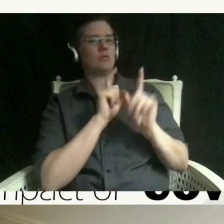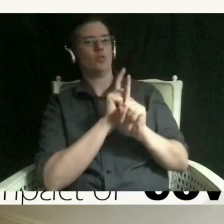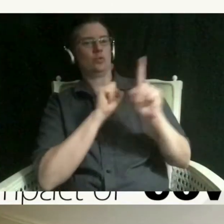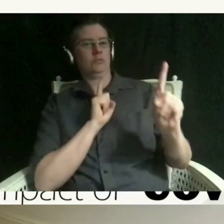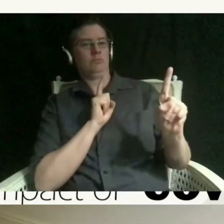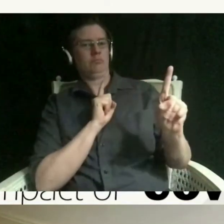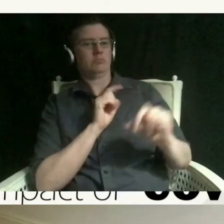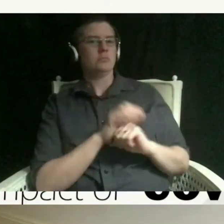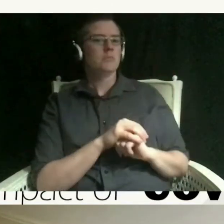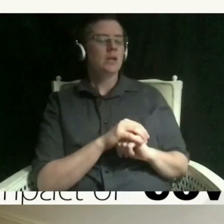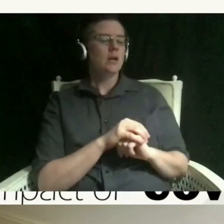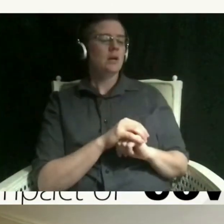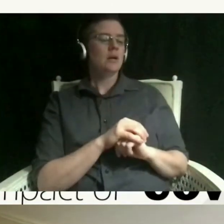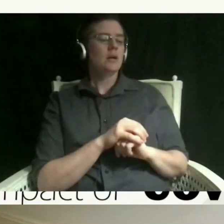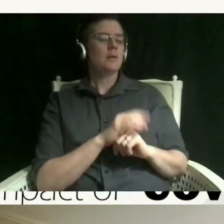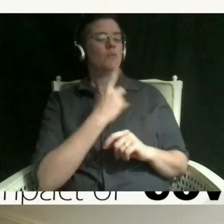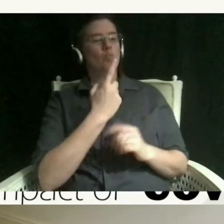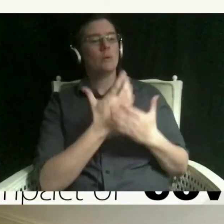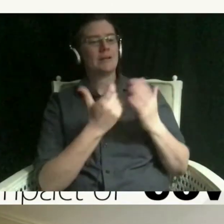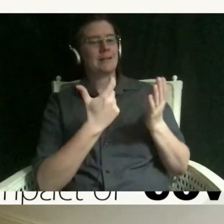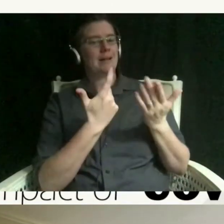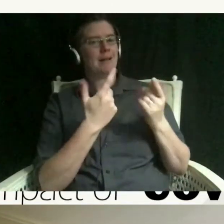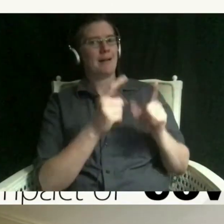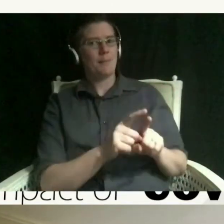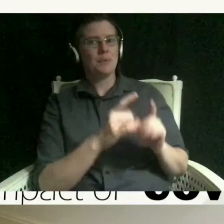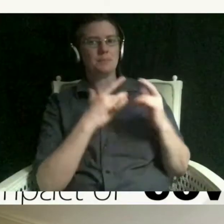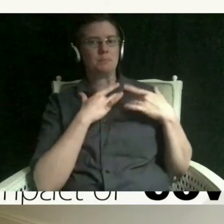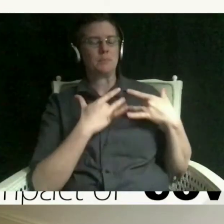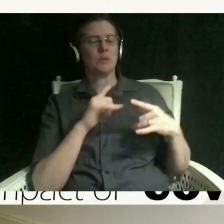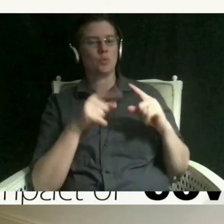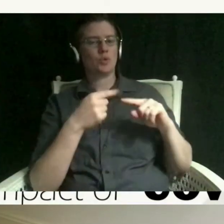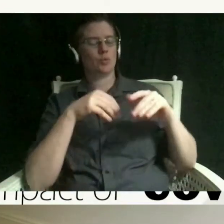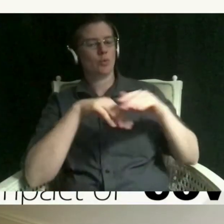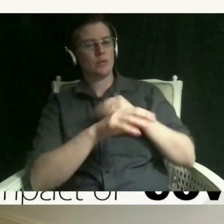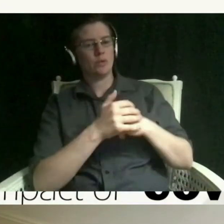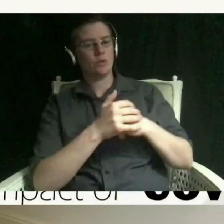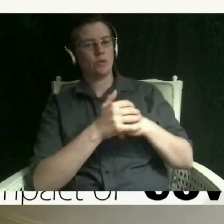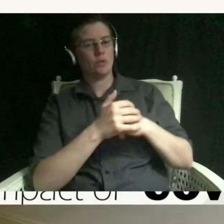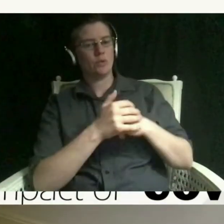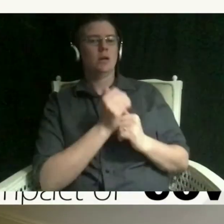but one of the things that happens is typically when you go into some vacation your brain sort